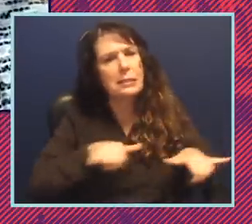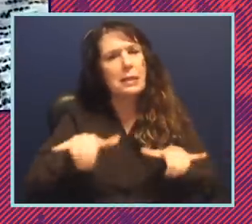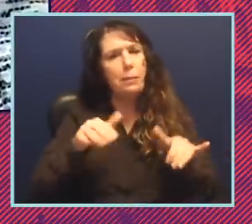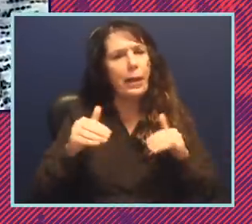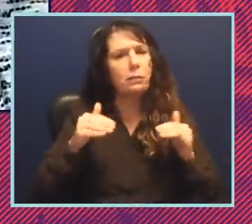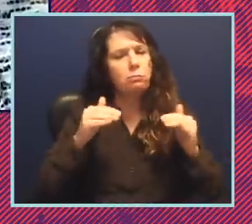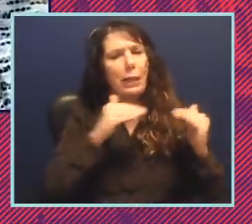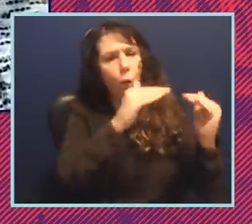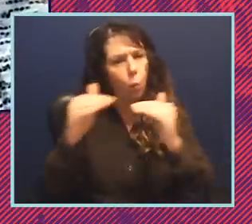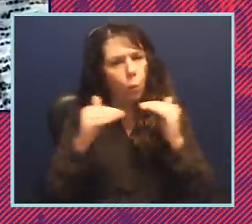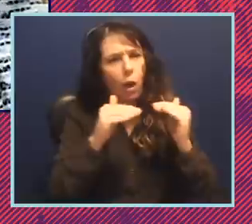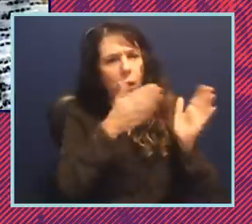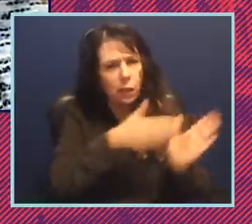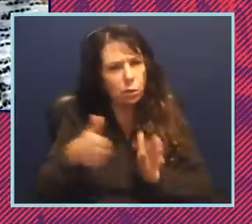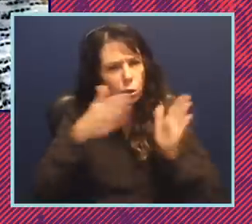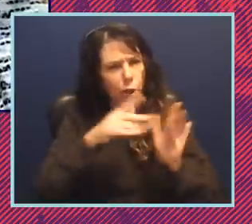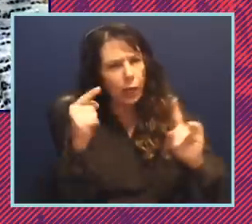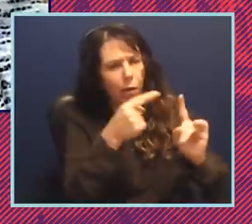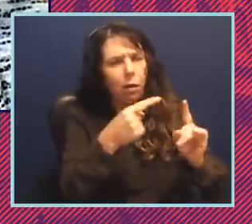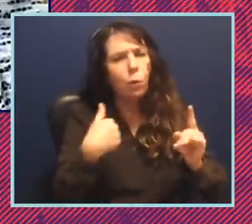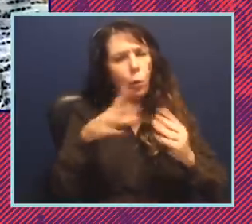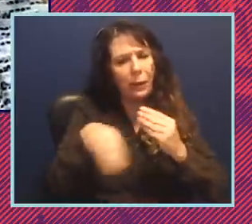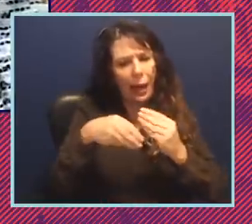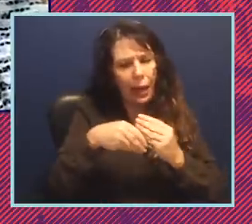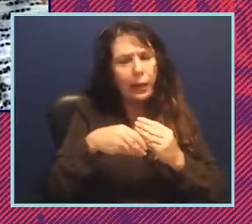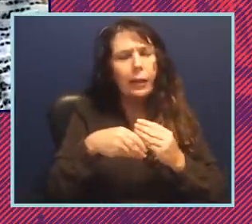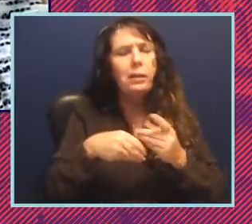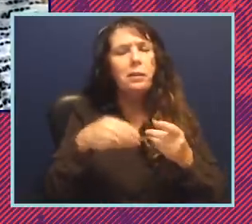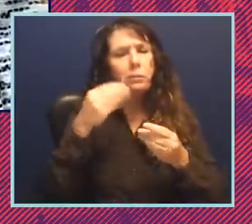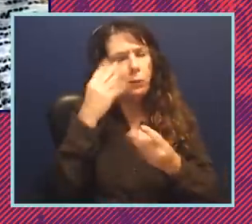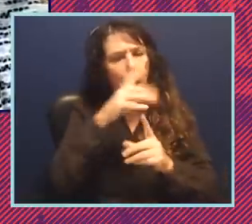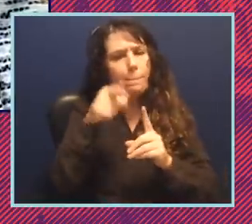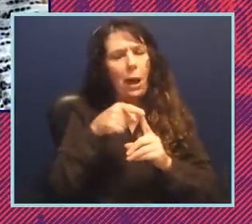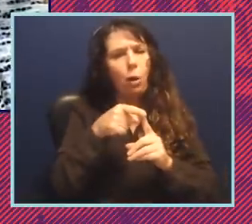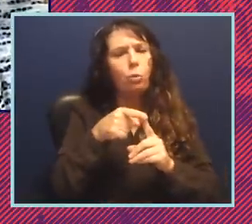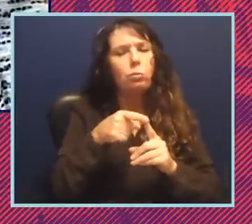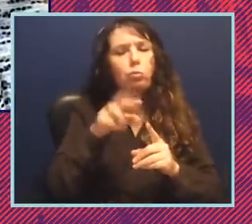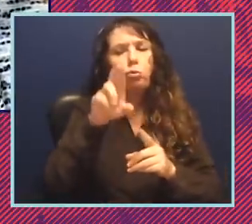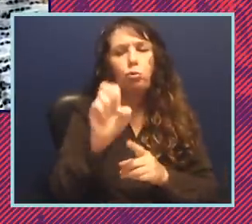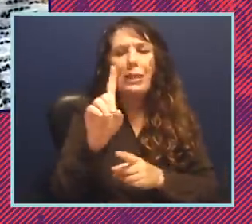adding resources around redistricting right which i want to come back to and ask you about sofia and